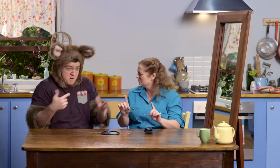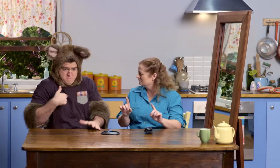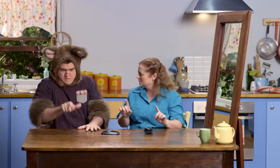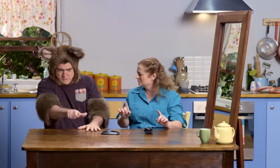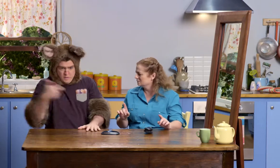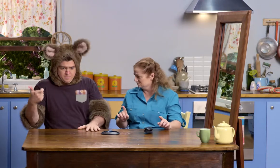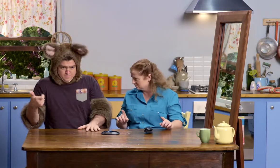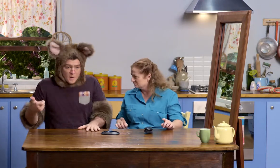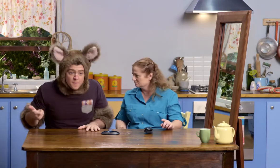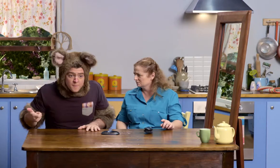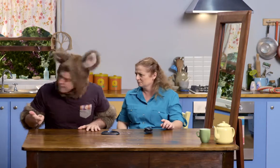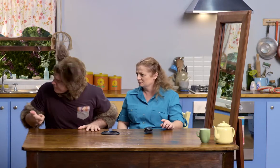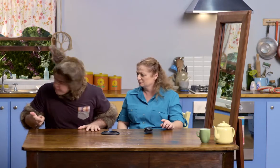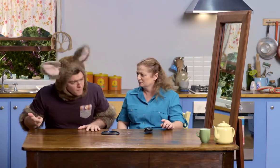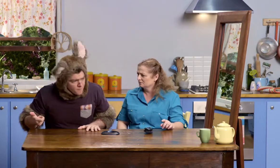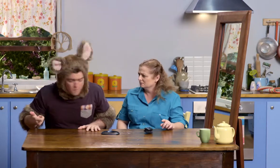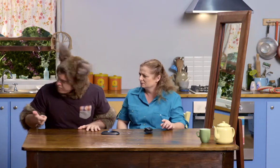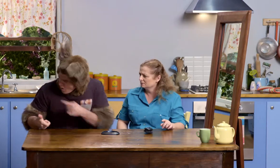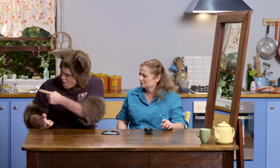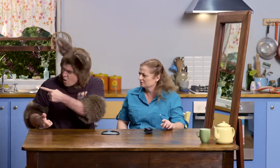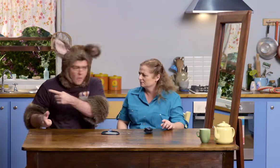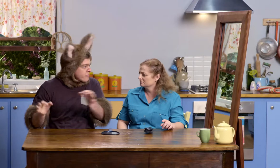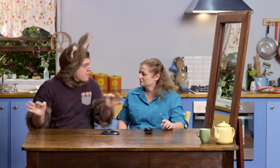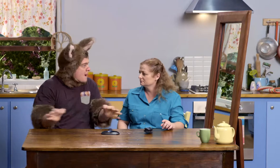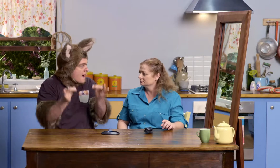Well, I opened the door and looked around, there was nobody there.